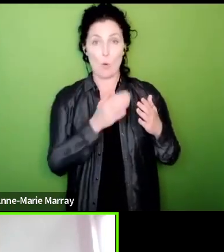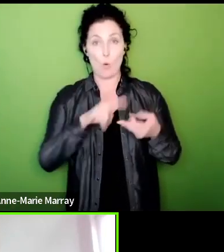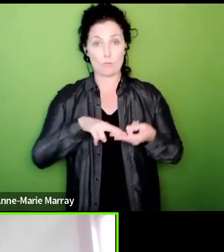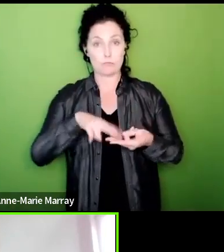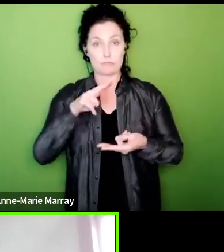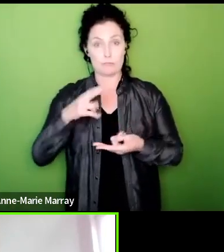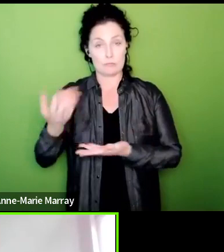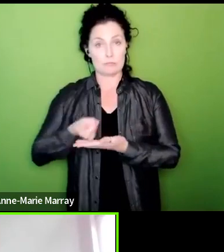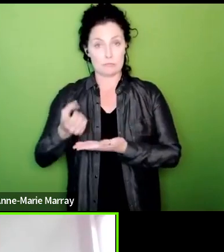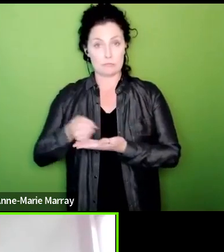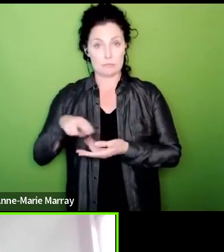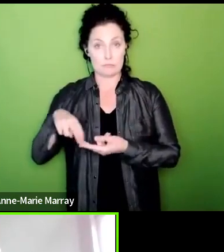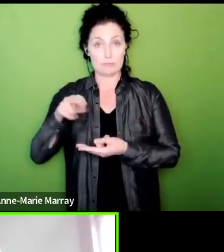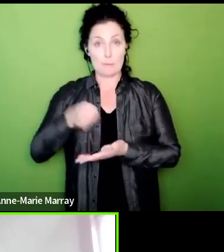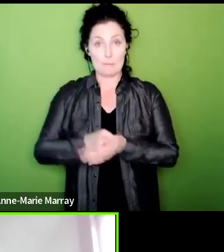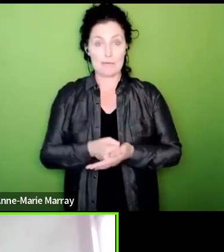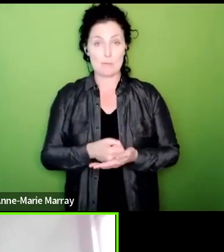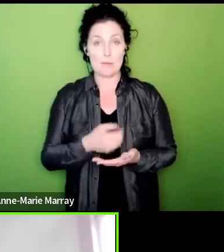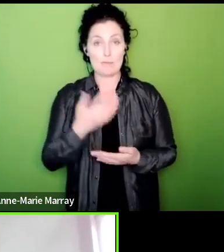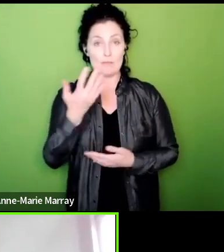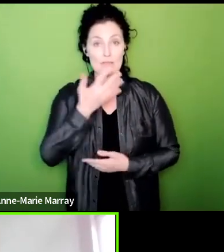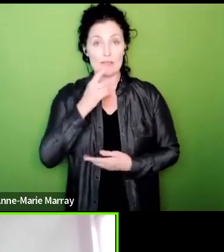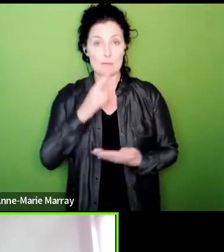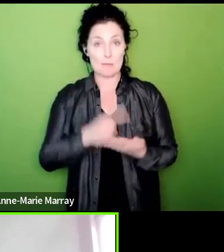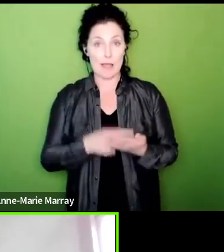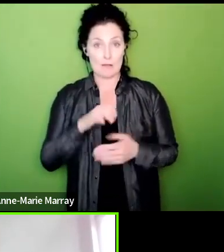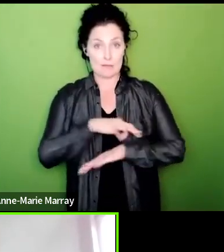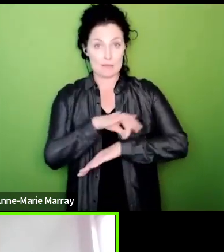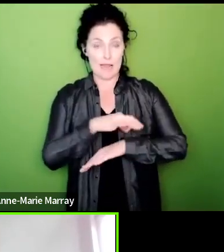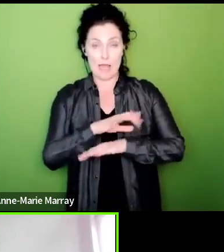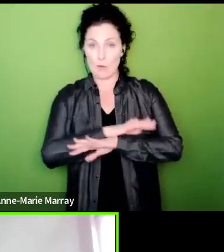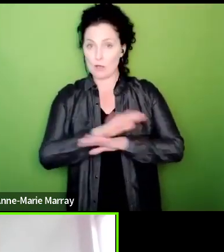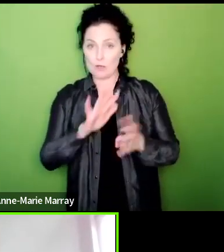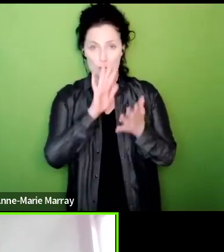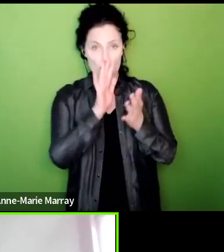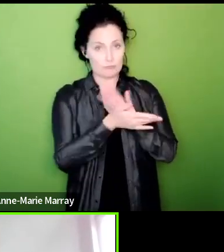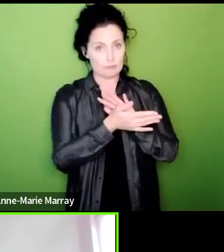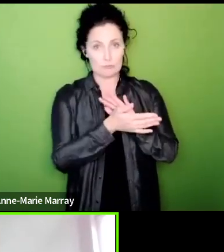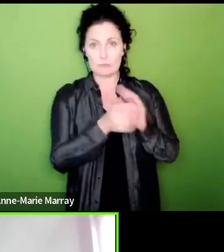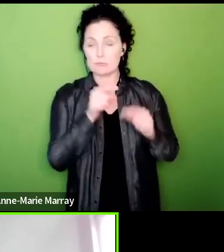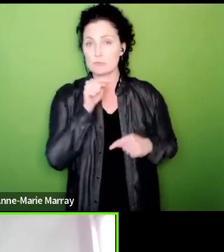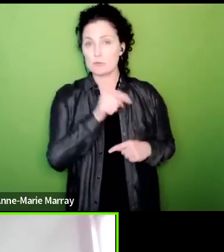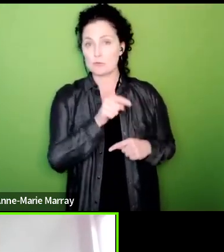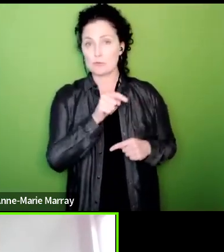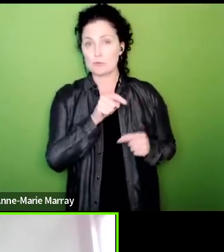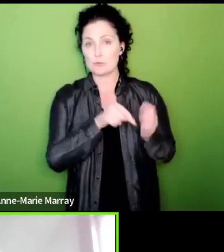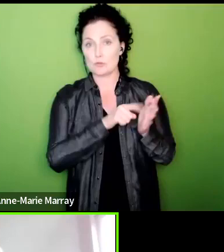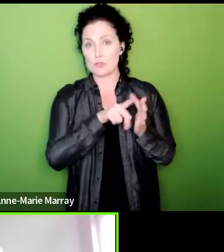of 15 pounds an hour with no cuts to terms and conditions um and obviously that is what we're